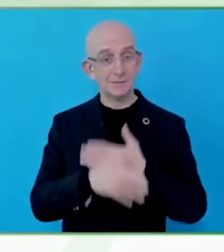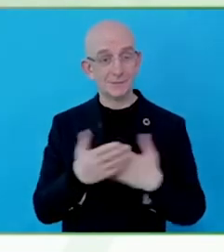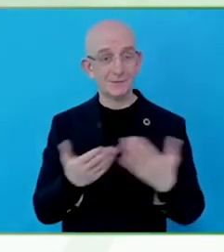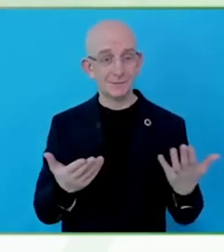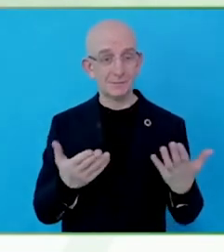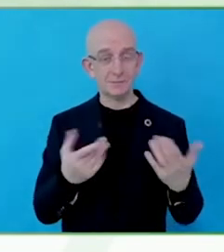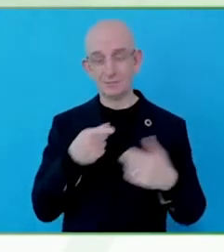last 15 years.